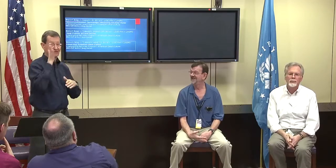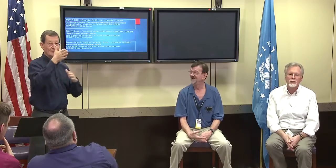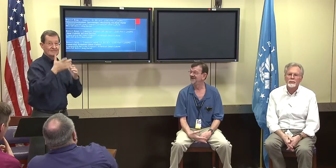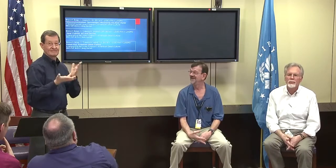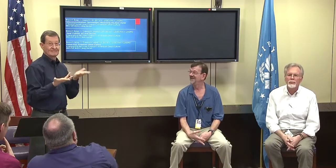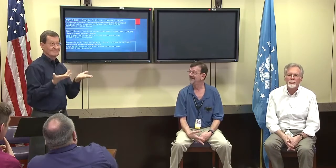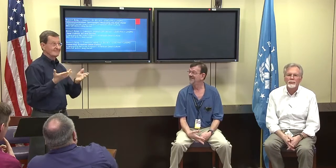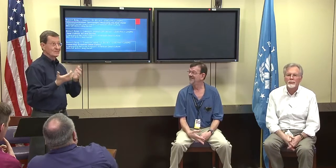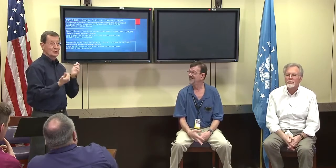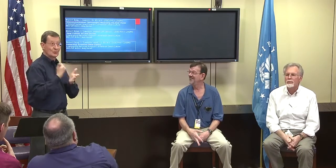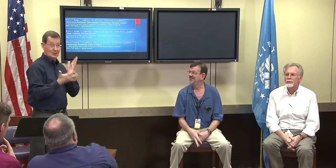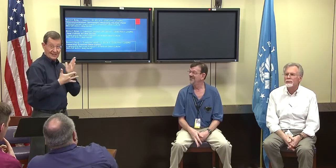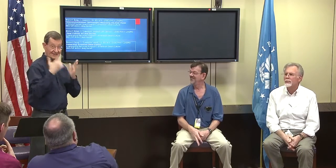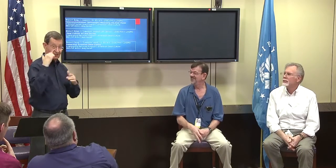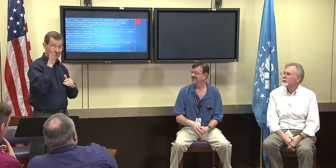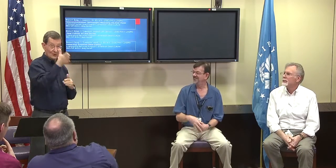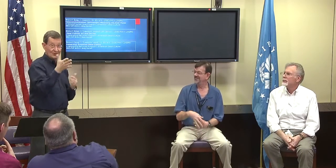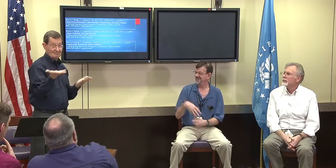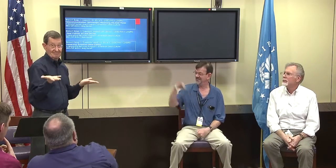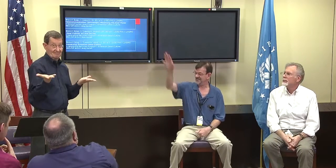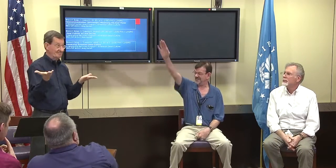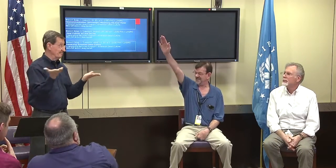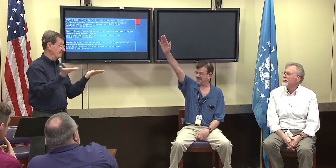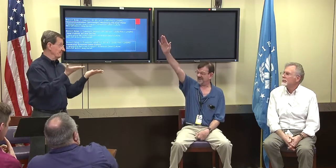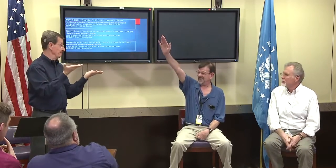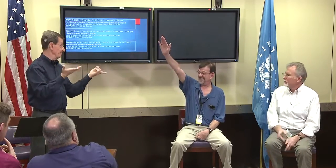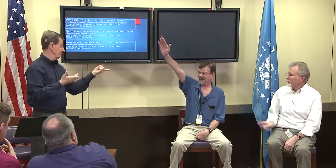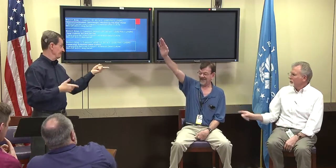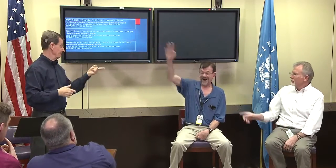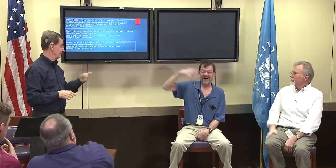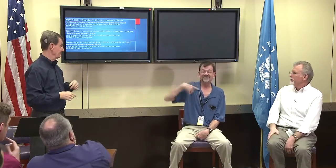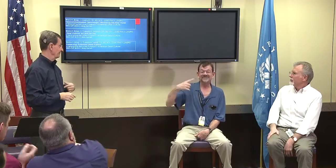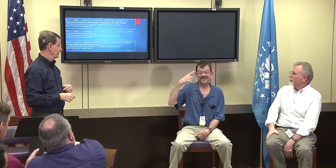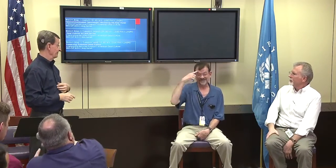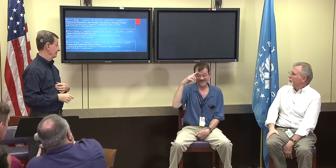how much you think technology will do as time goes forward?